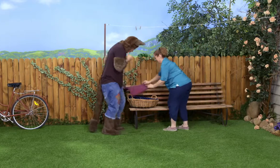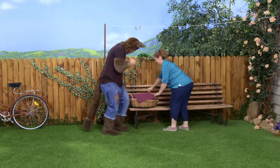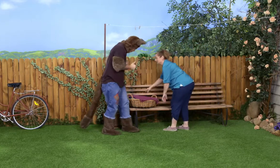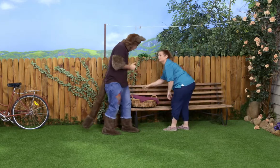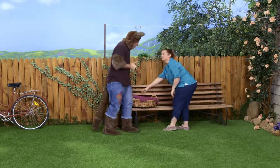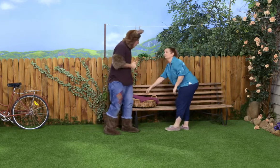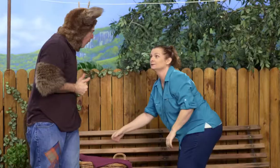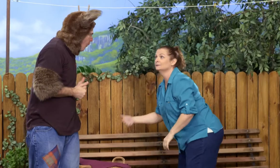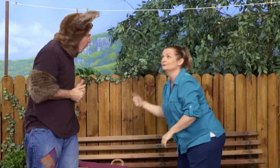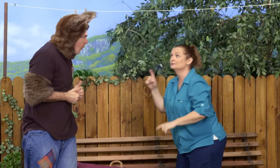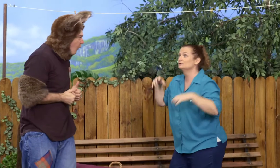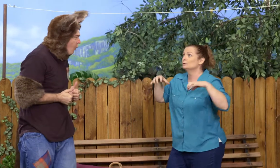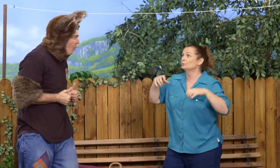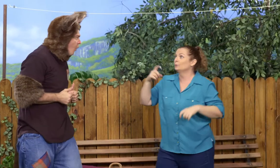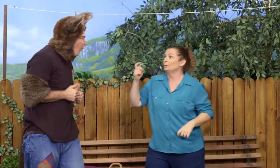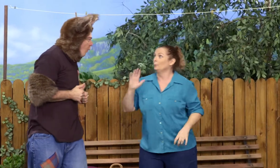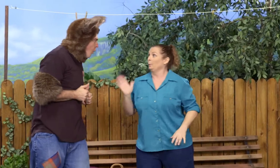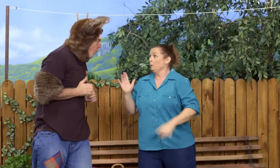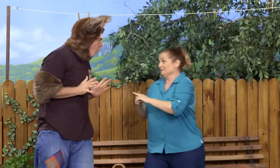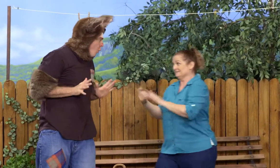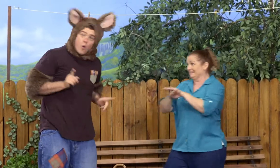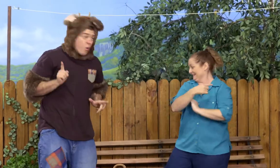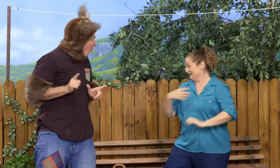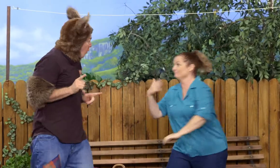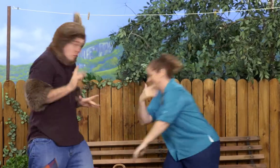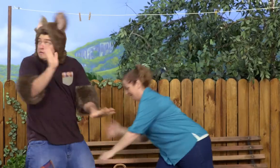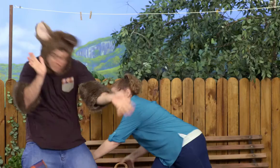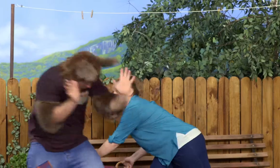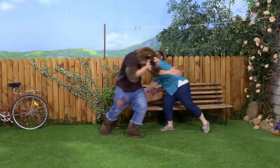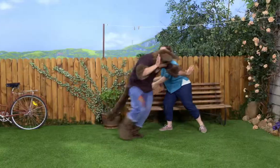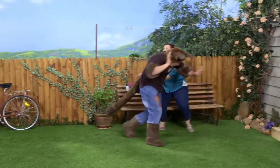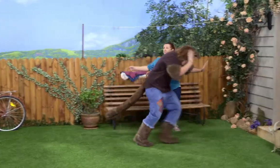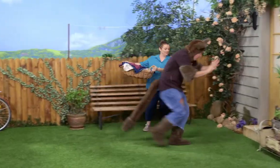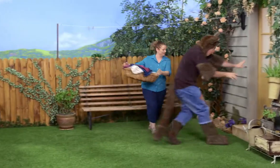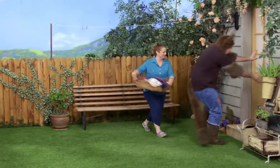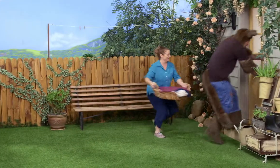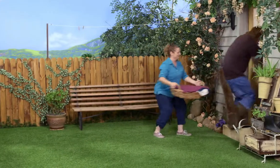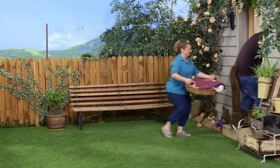Ooh, great. Oh, the rain is coming. Just in time. Let's go inside. Quick, quick, quick!